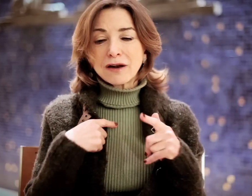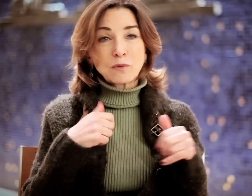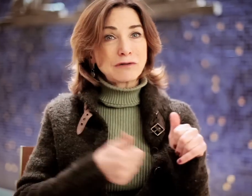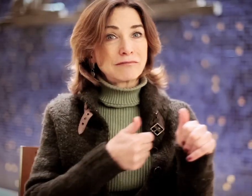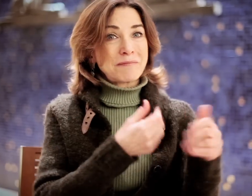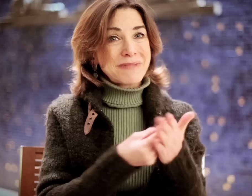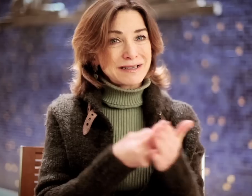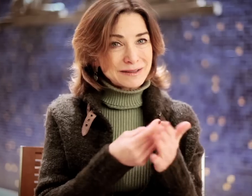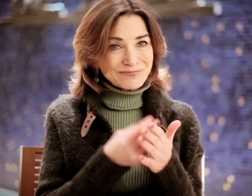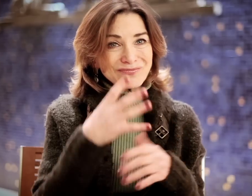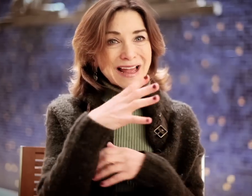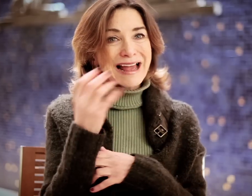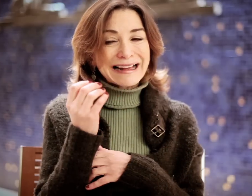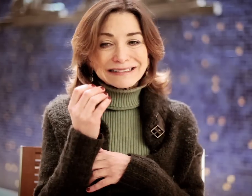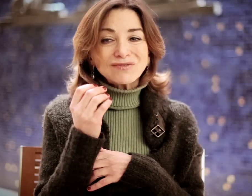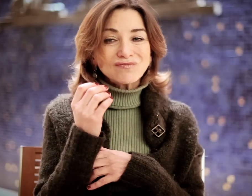Then we were chasing money, and...